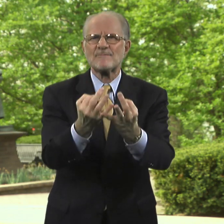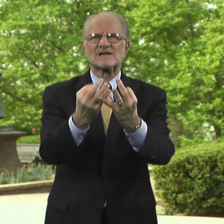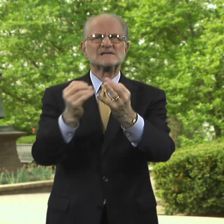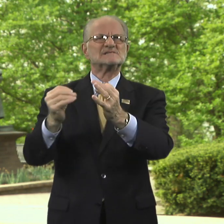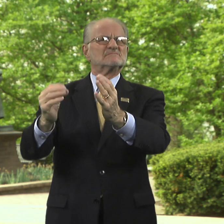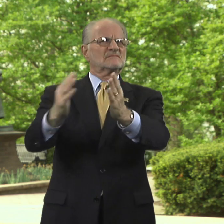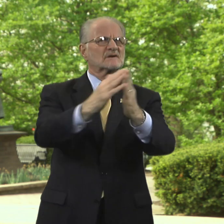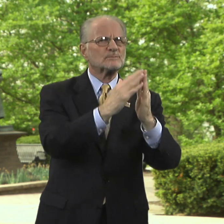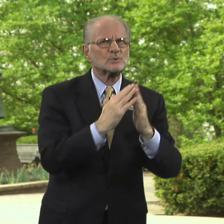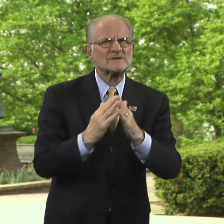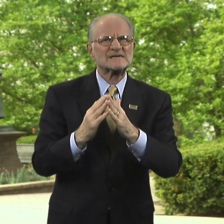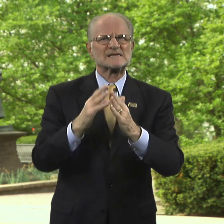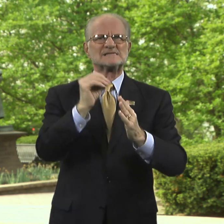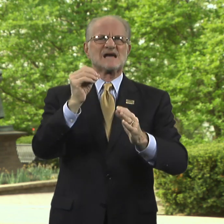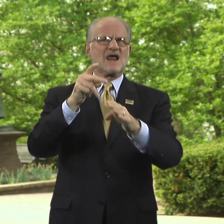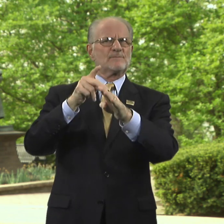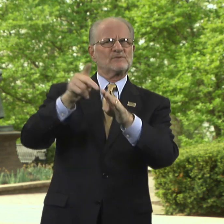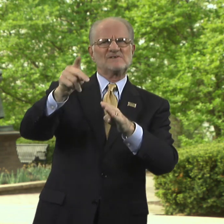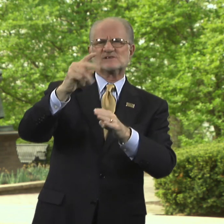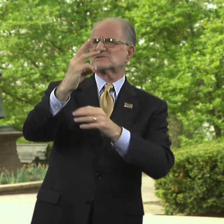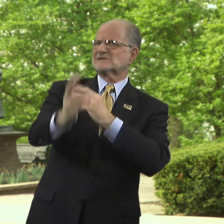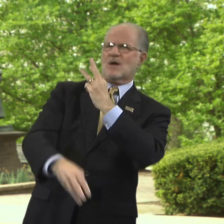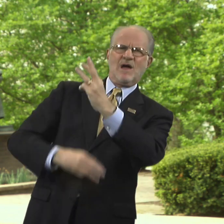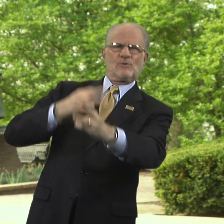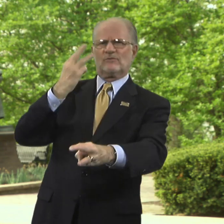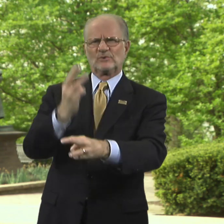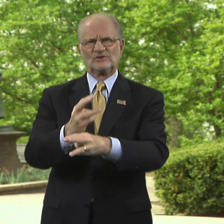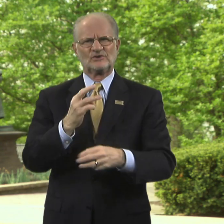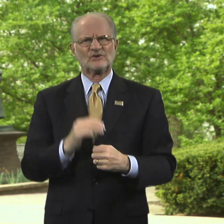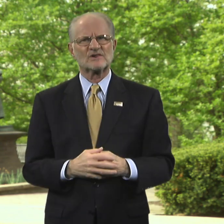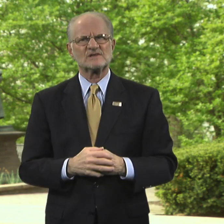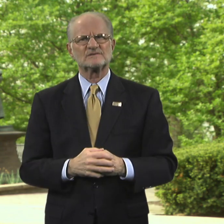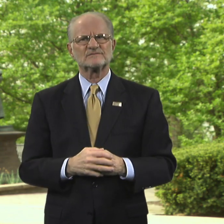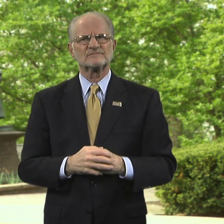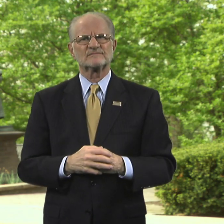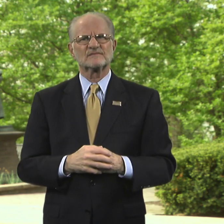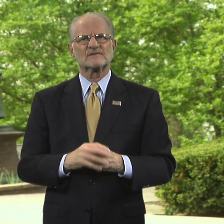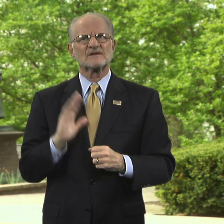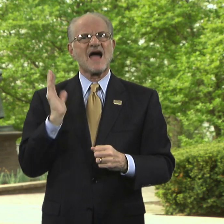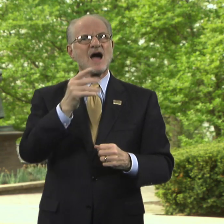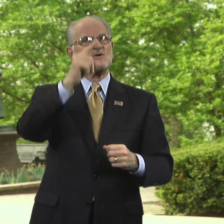communities, and professionals around the world.